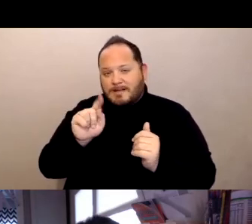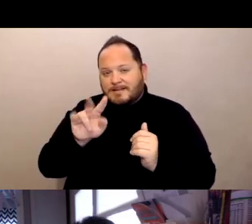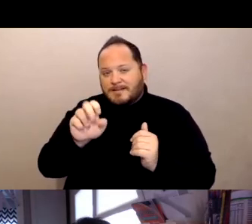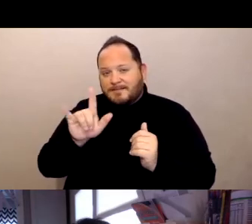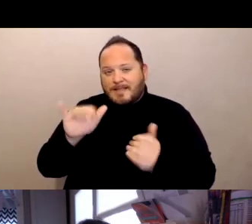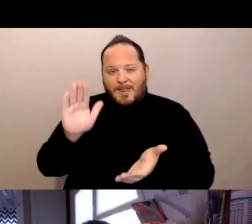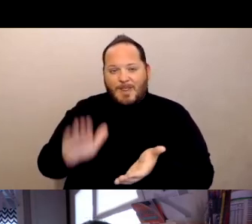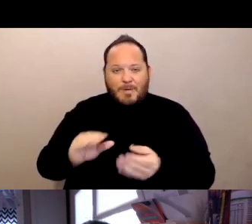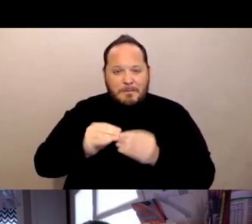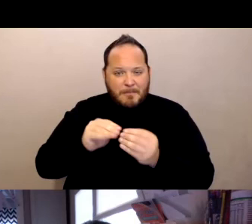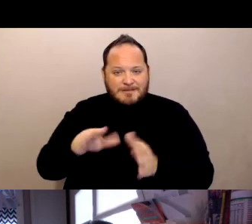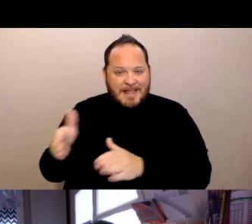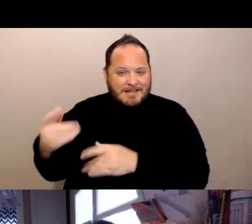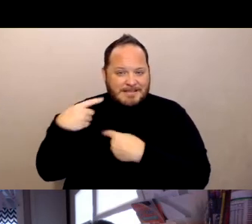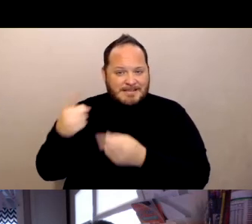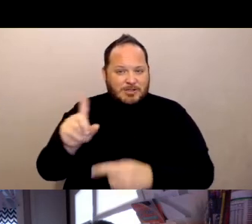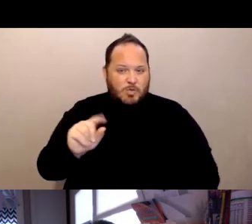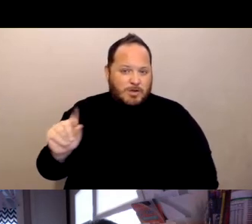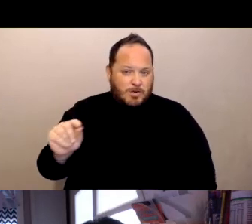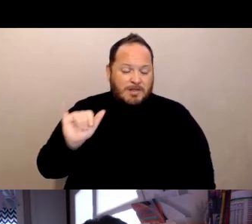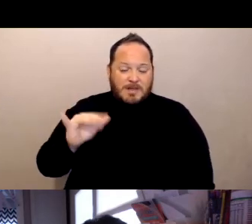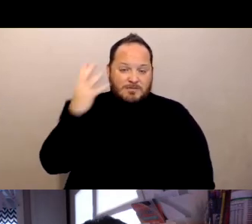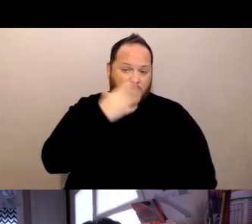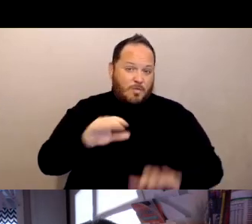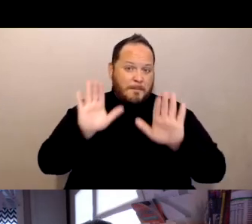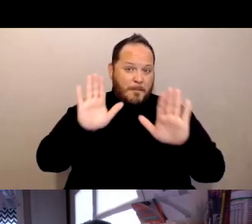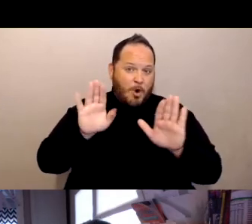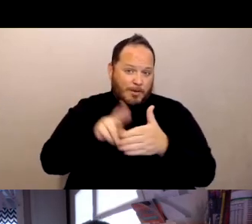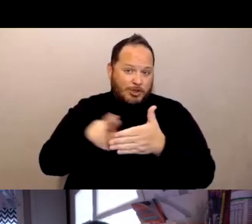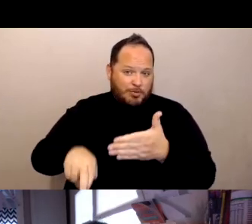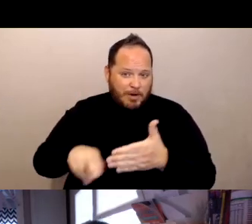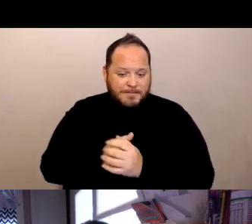So that's a pretty remarkable turnaround, and then this is the assisted living experience.